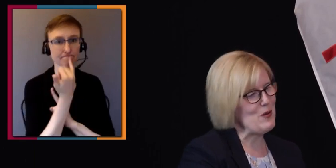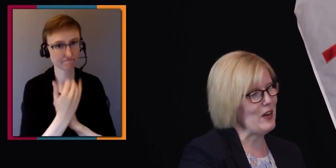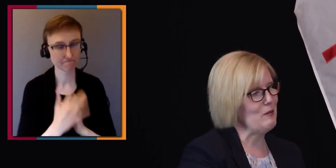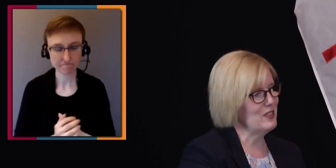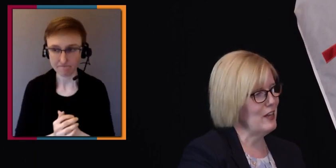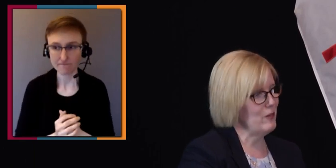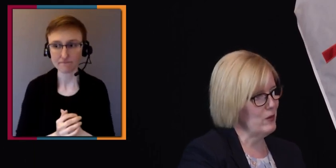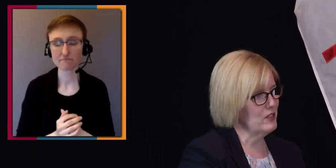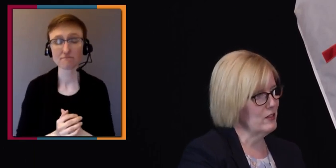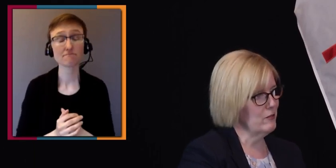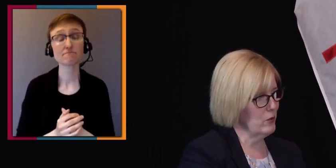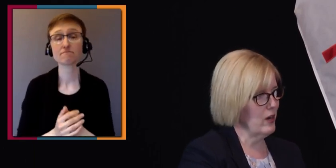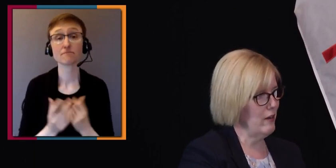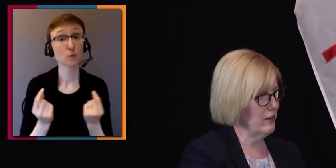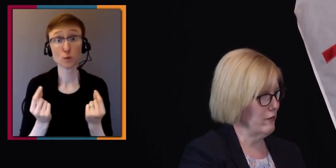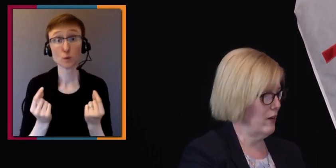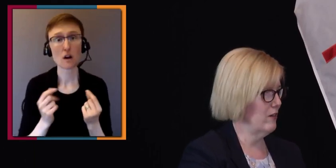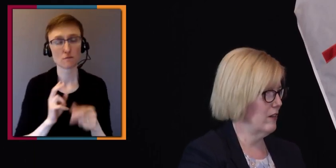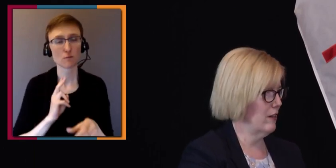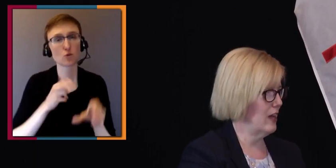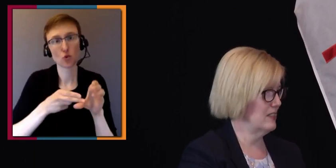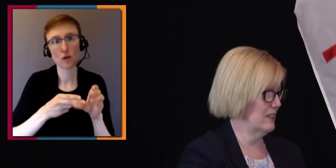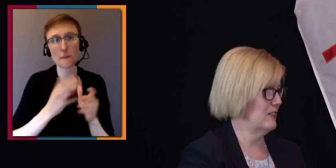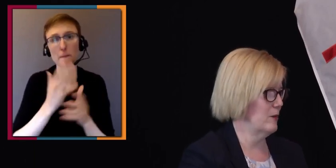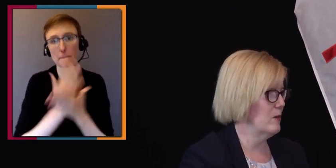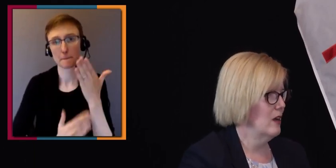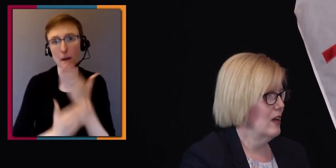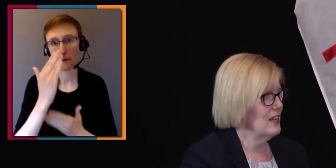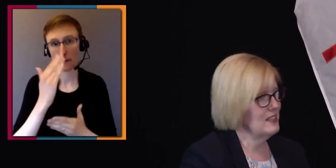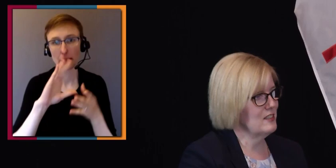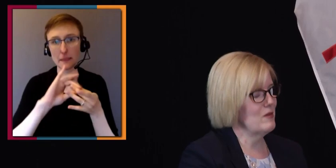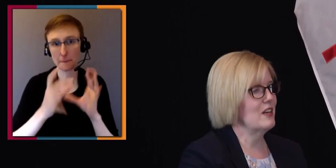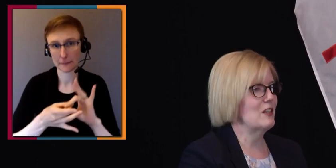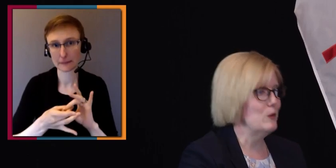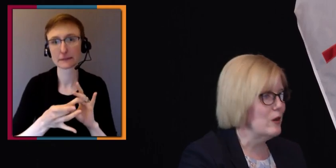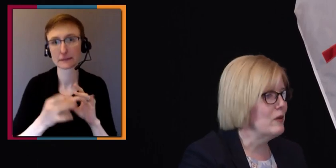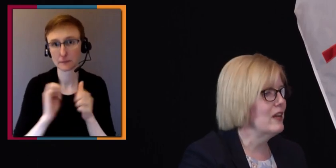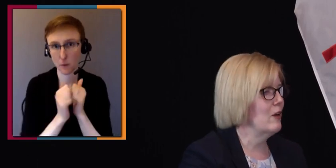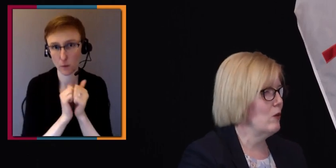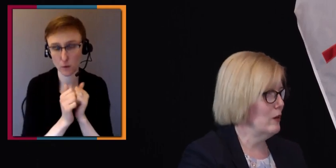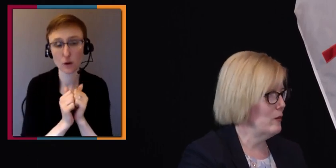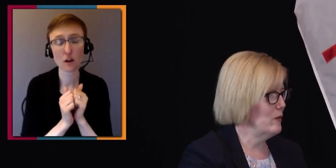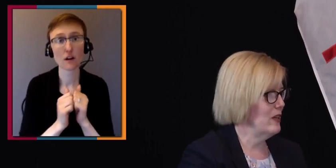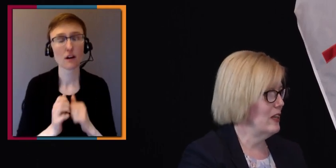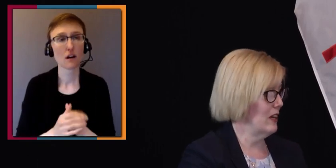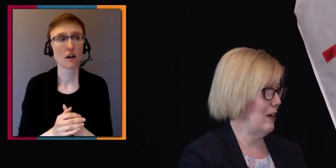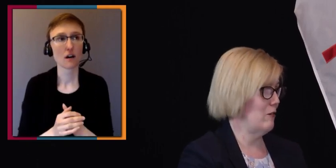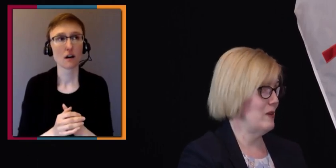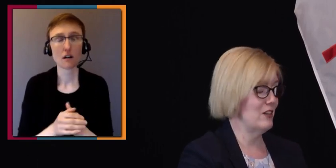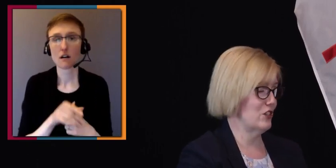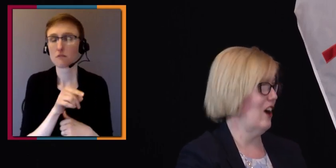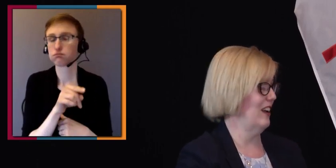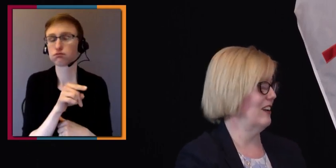I wouldn't be where I am today if it wasn't for having found that system. A system that included me and welcomed me and allowed me to shine